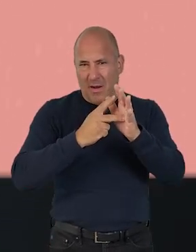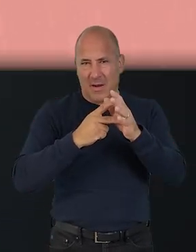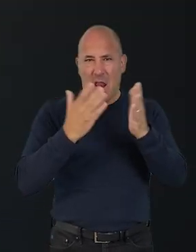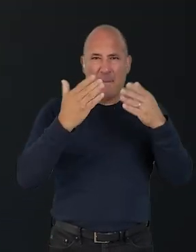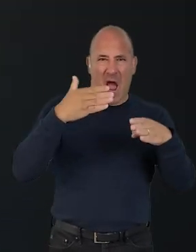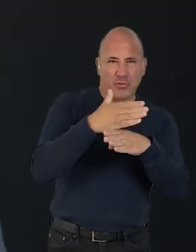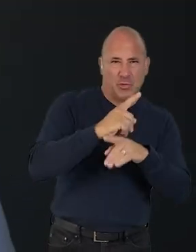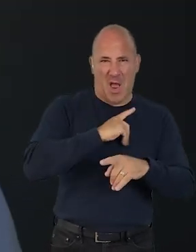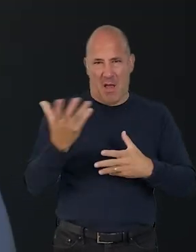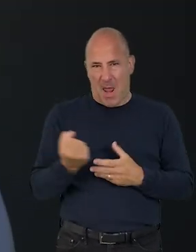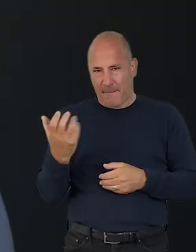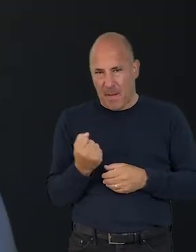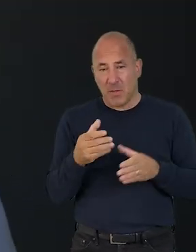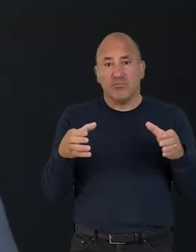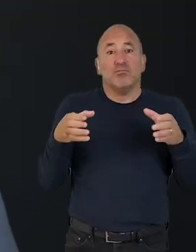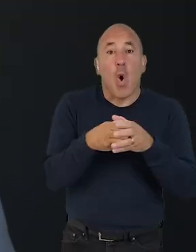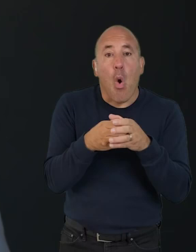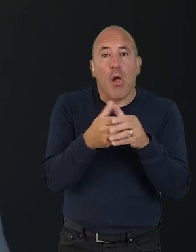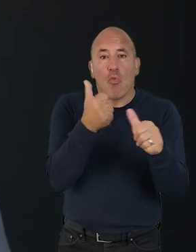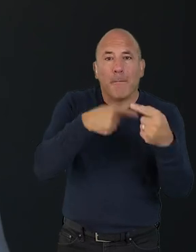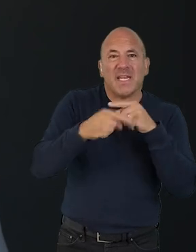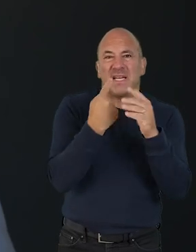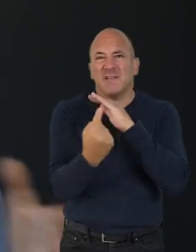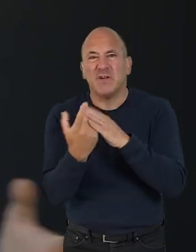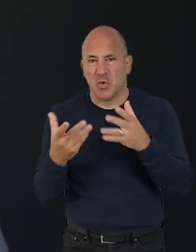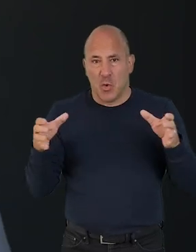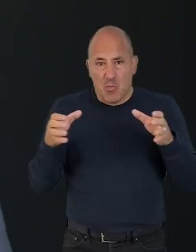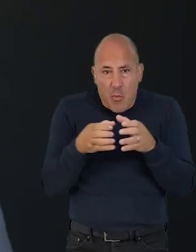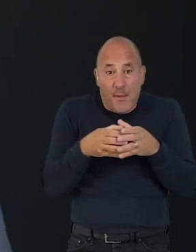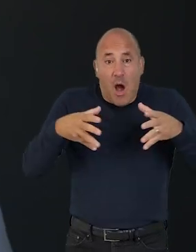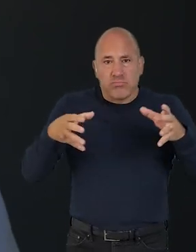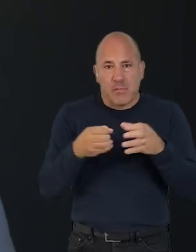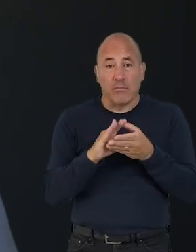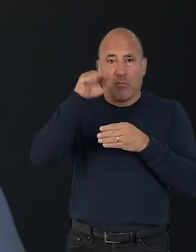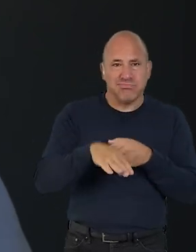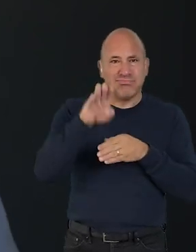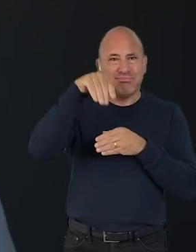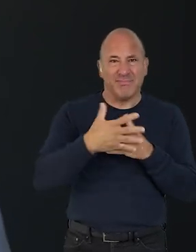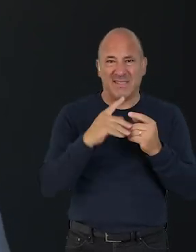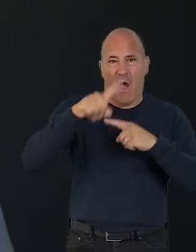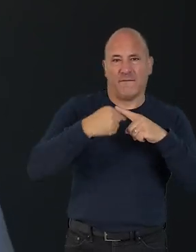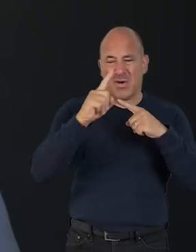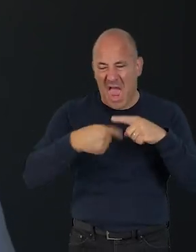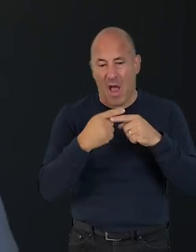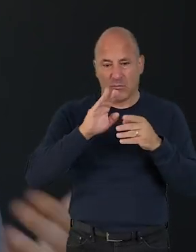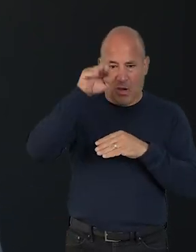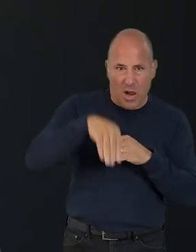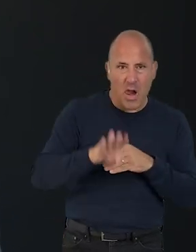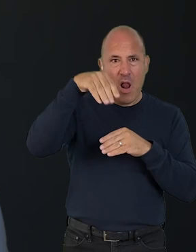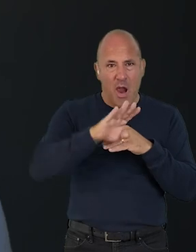of climate action due to regular income, smaller creative entities shrink and grow and therefore action and capacity to act might change year to year,